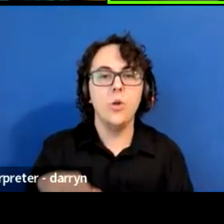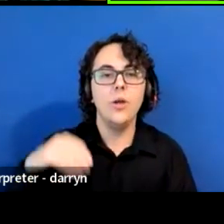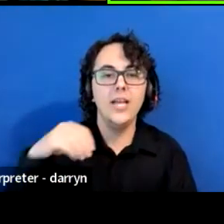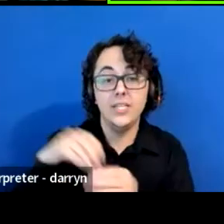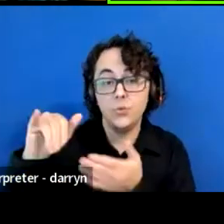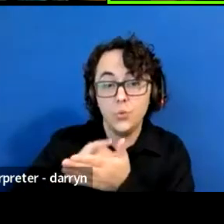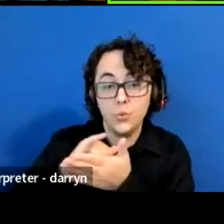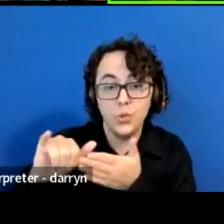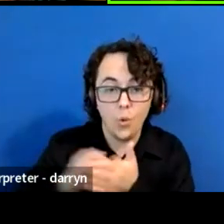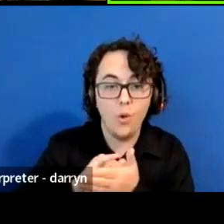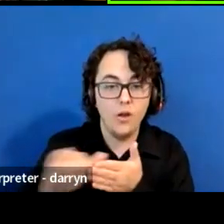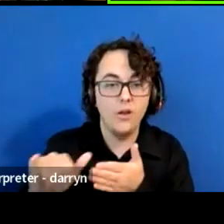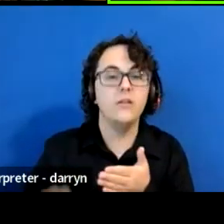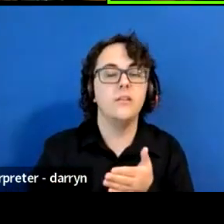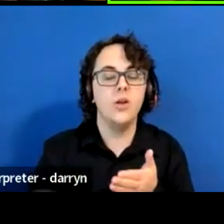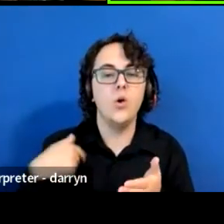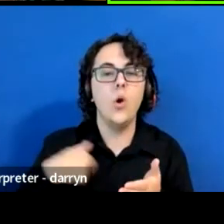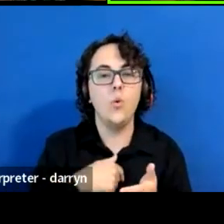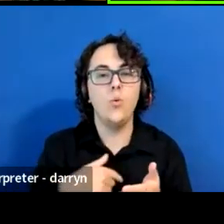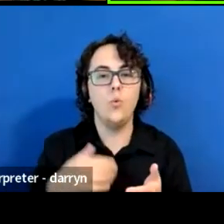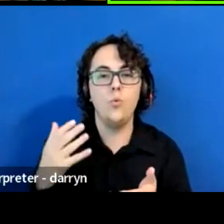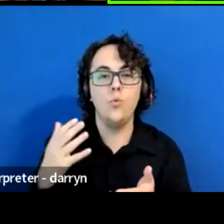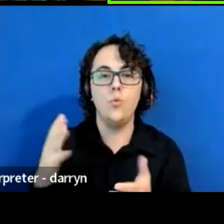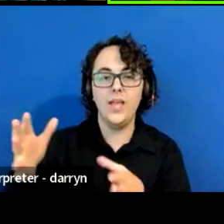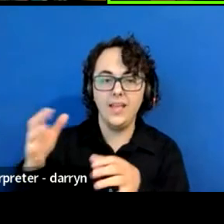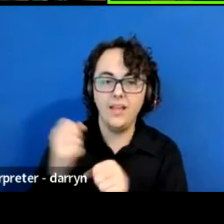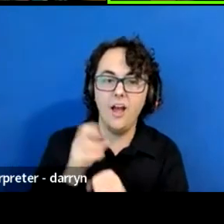We're able to get 73 acres back and we are using it